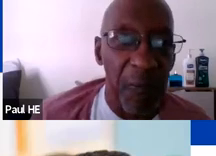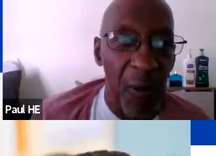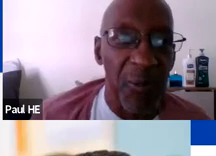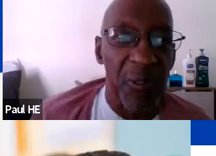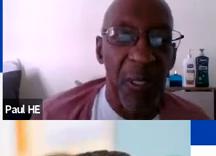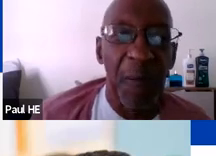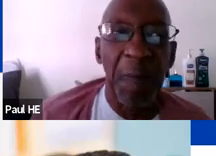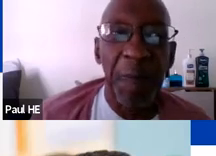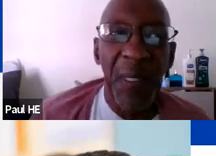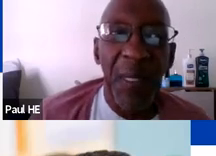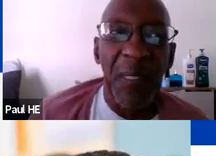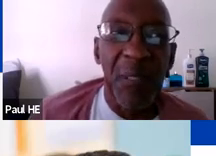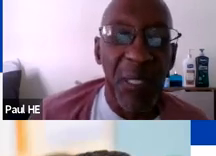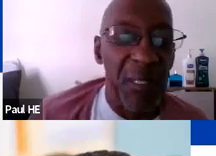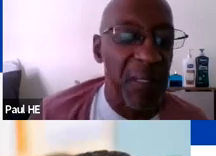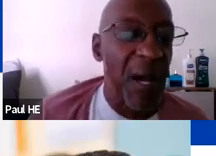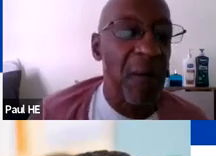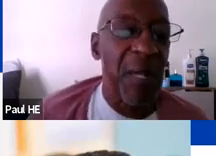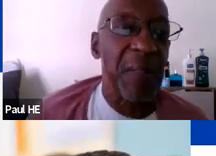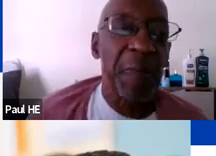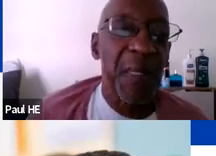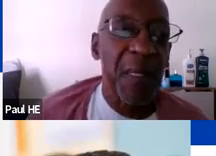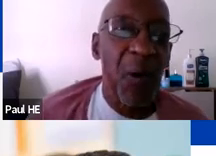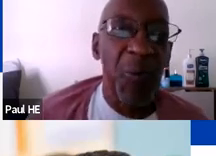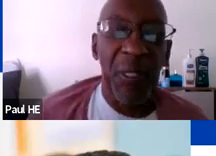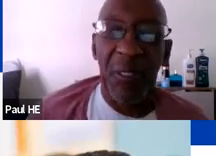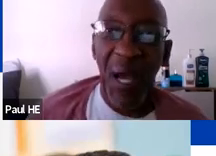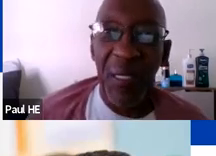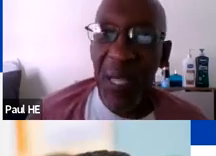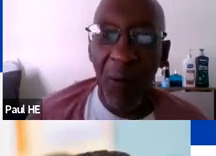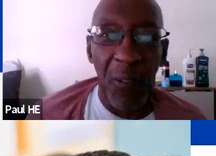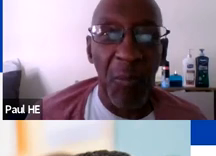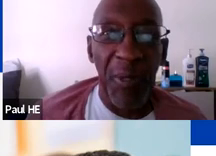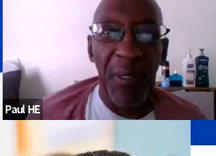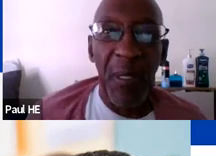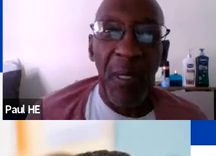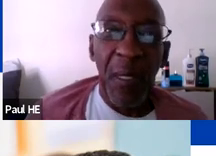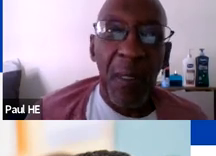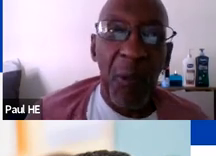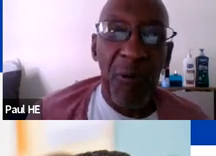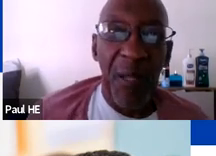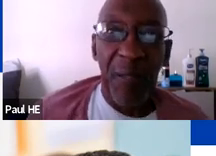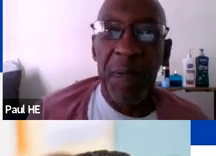the cell phones, and so and saying that now that Covid is dying down a little bit. we're trying to